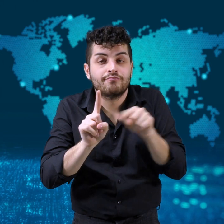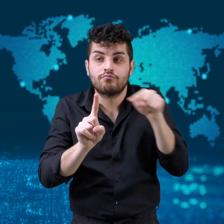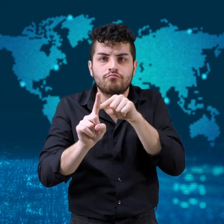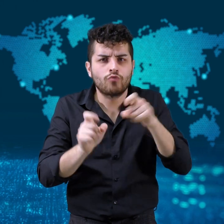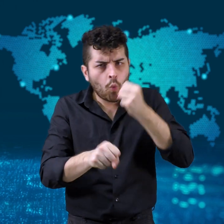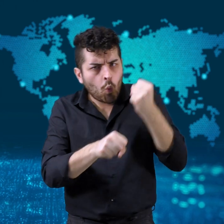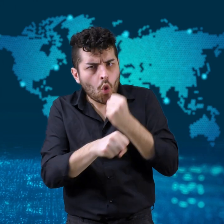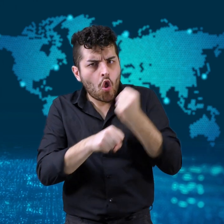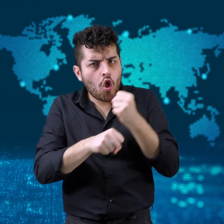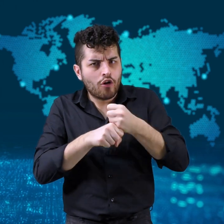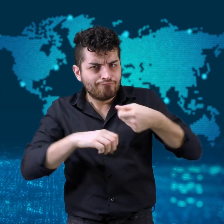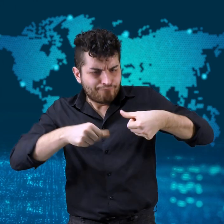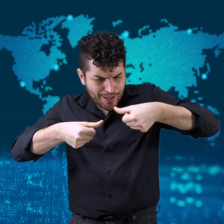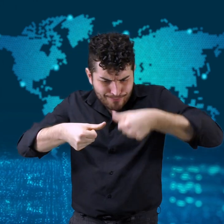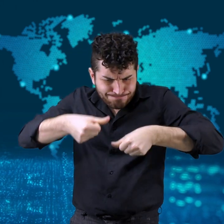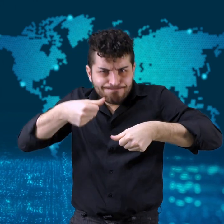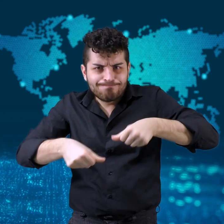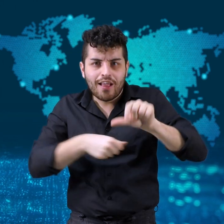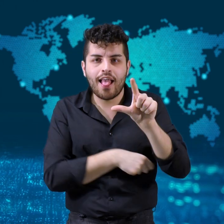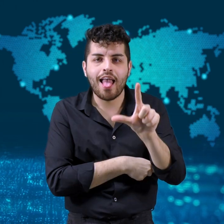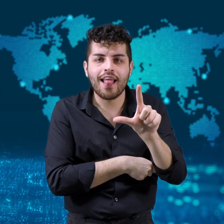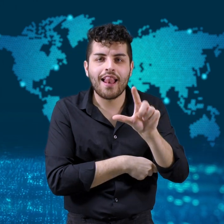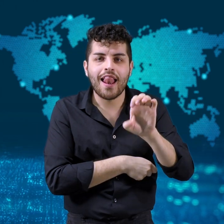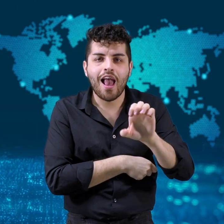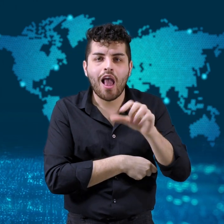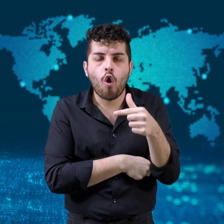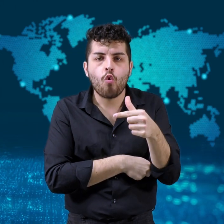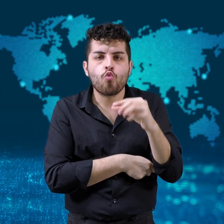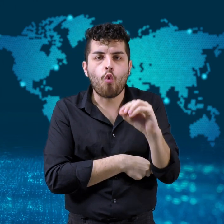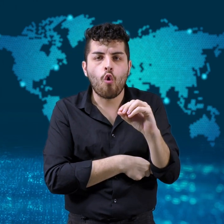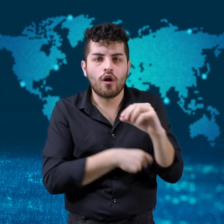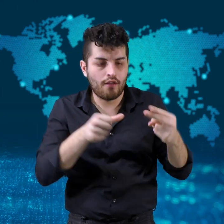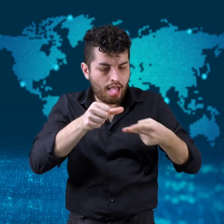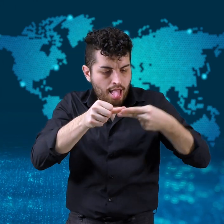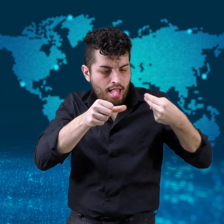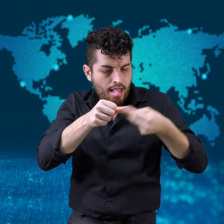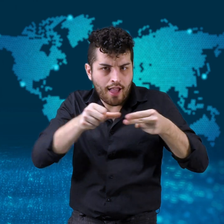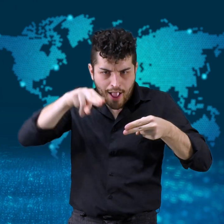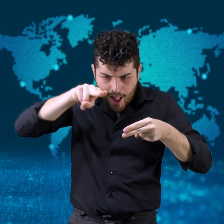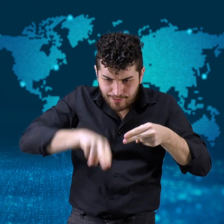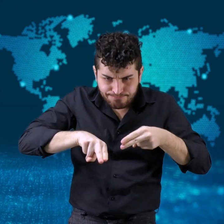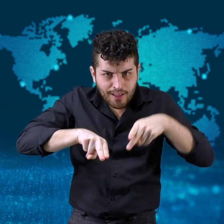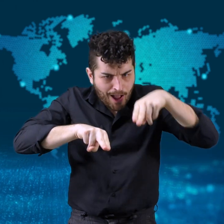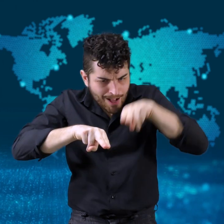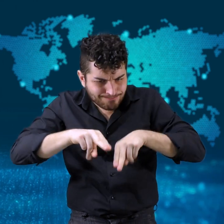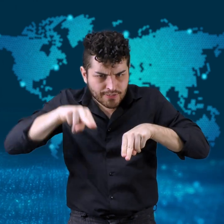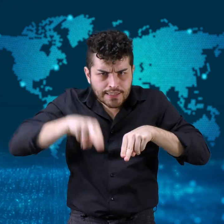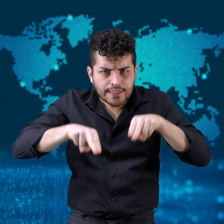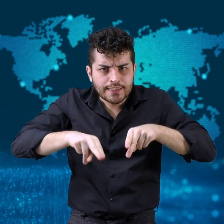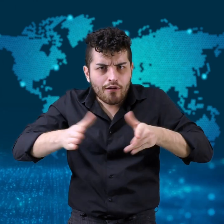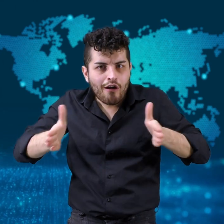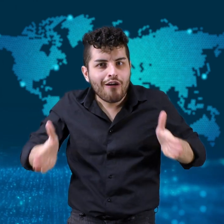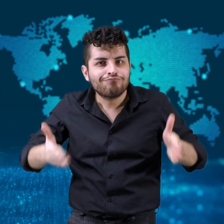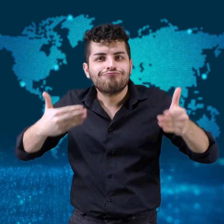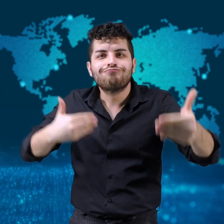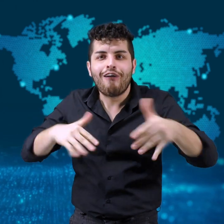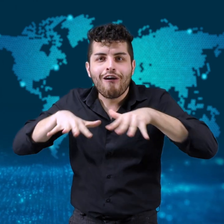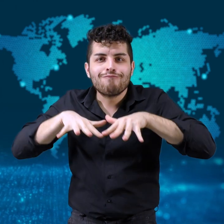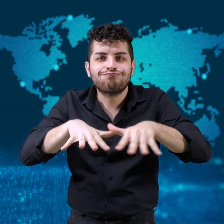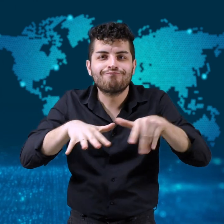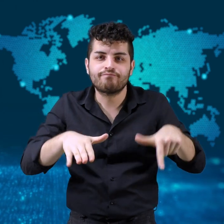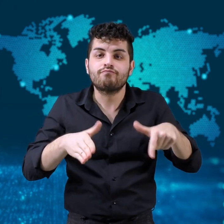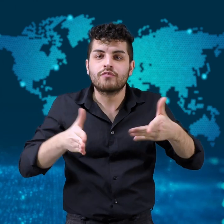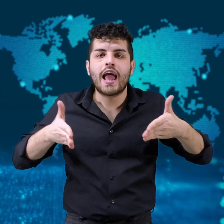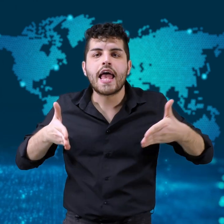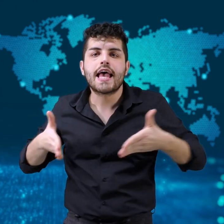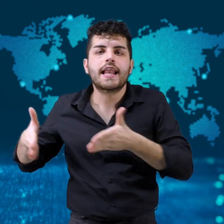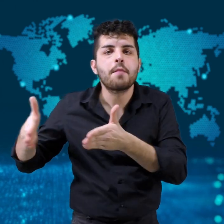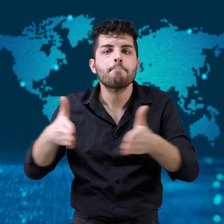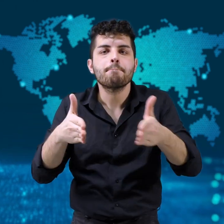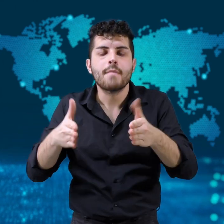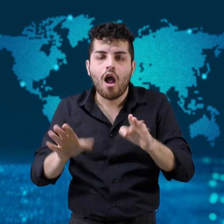a grandmother and her husband worked together to glue together